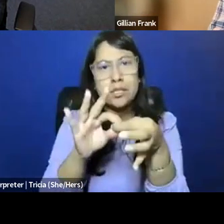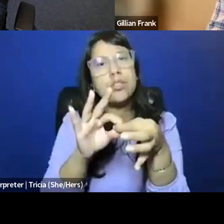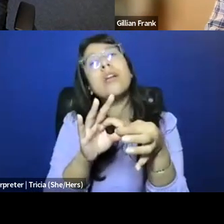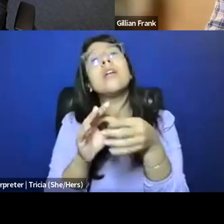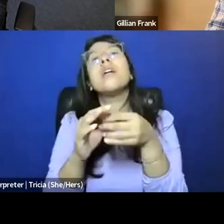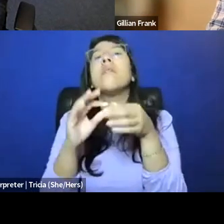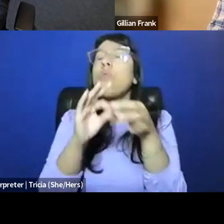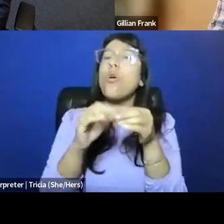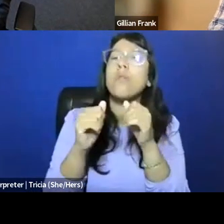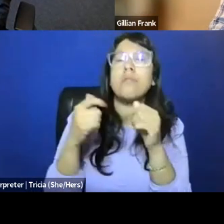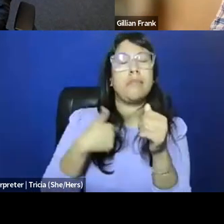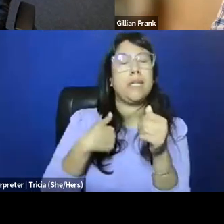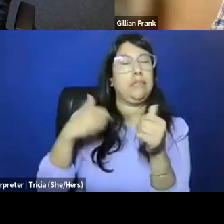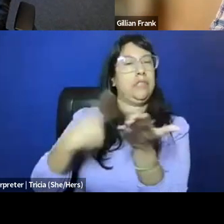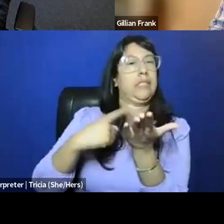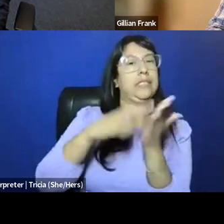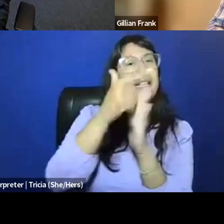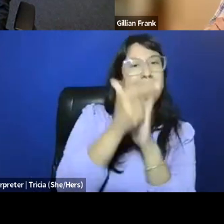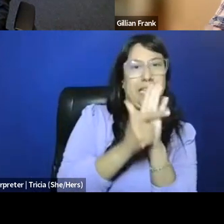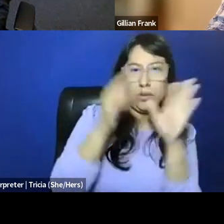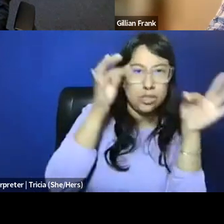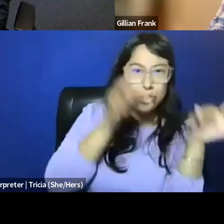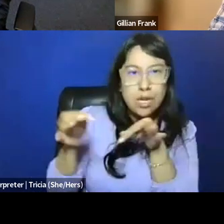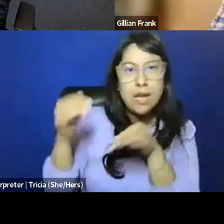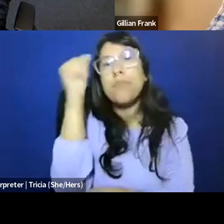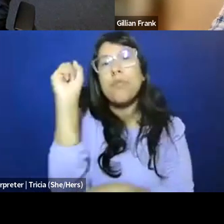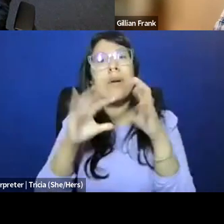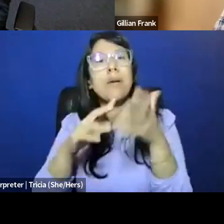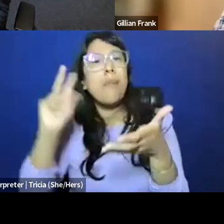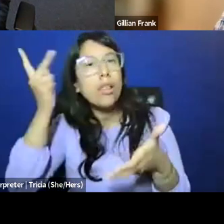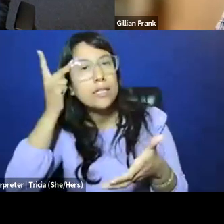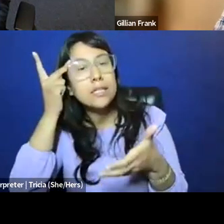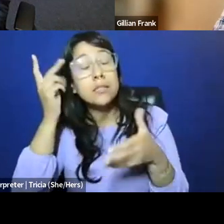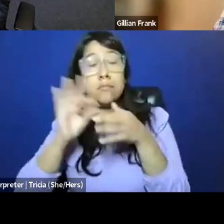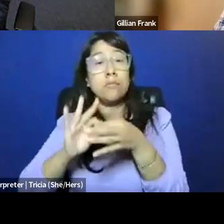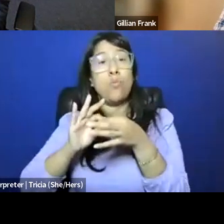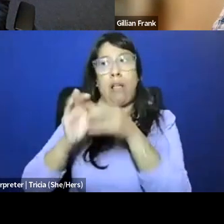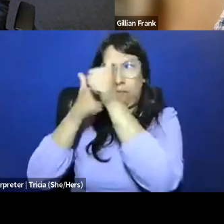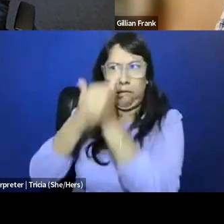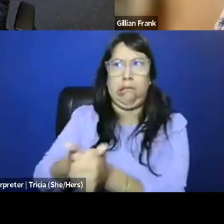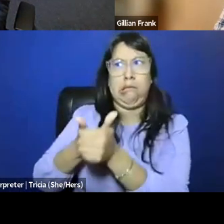to the legal decisions and movement politics, both of the respectability, but also the jurisdiction, but also in the way in that many historians